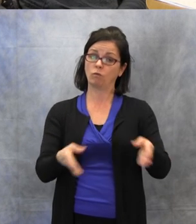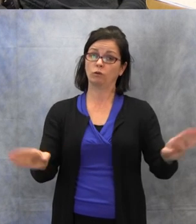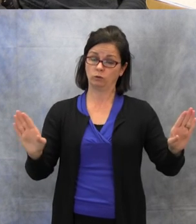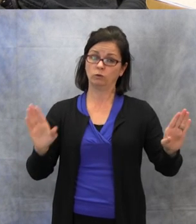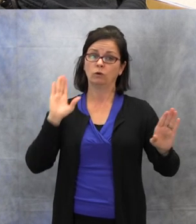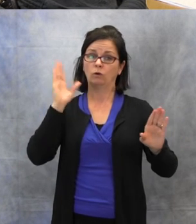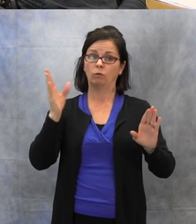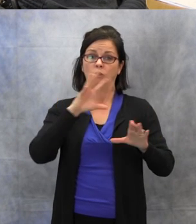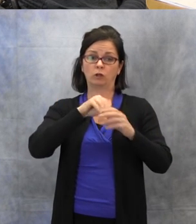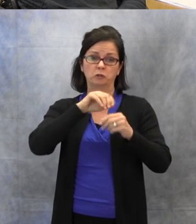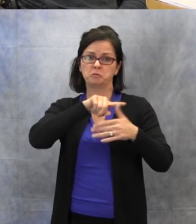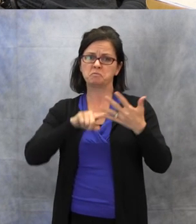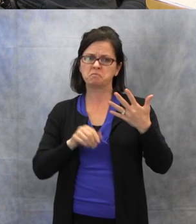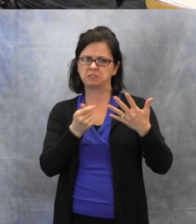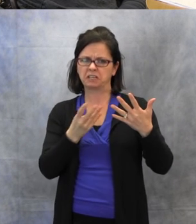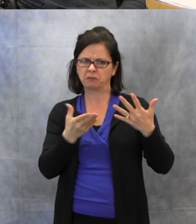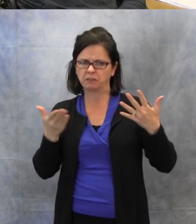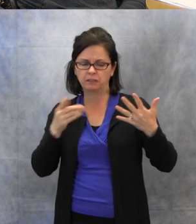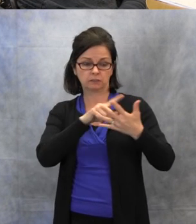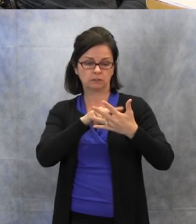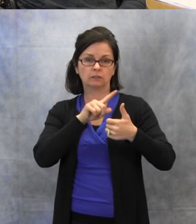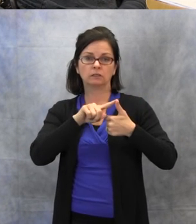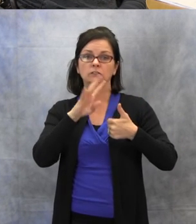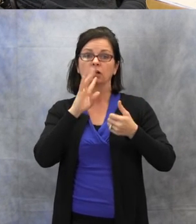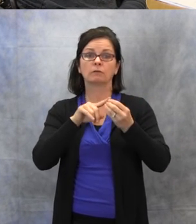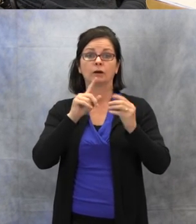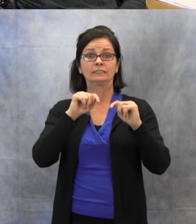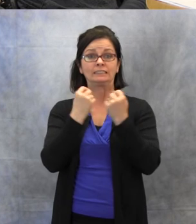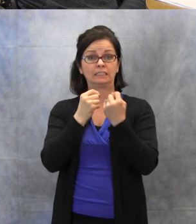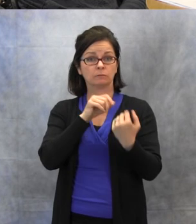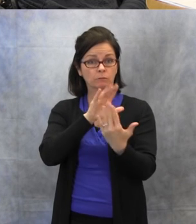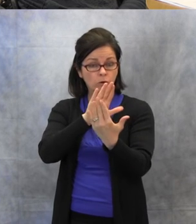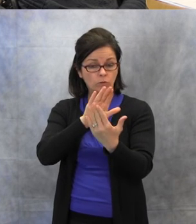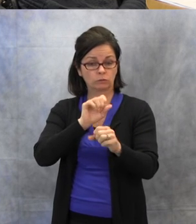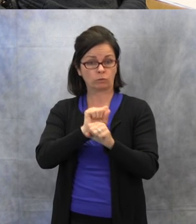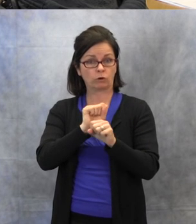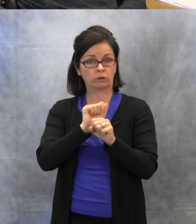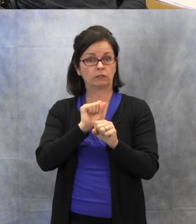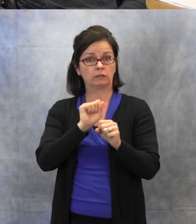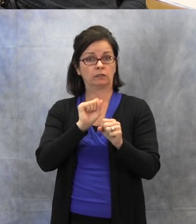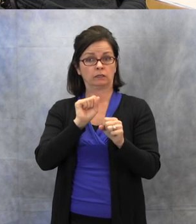several things. We're going to talk about team approach in working within the mainstream setting,